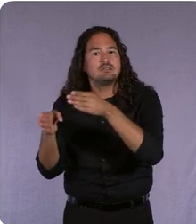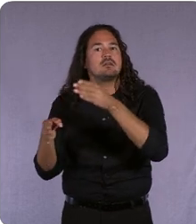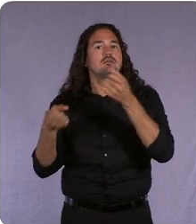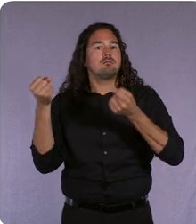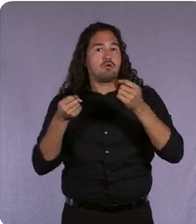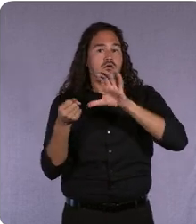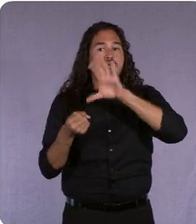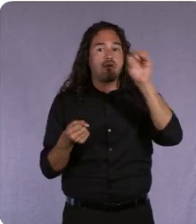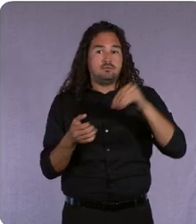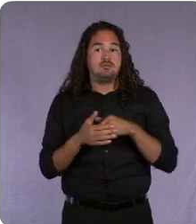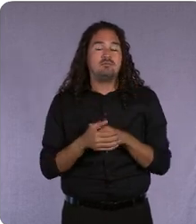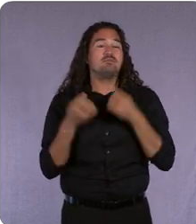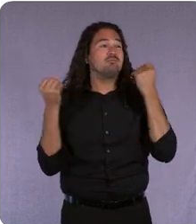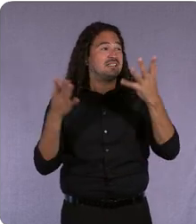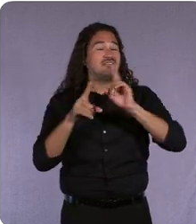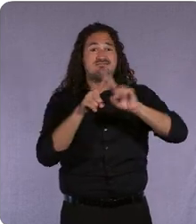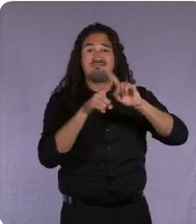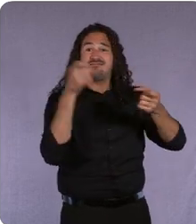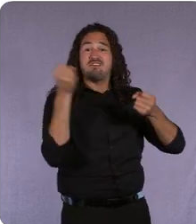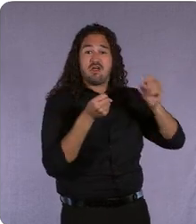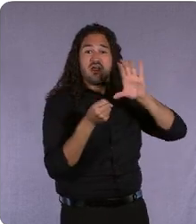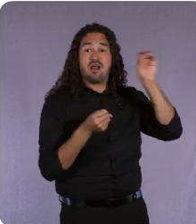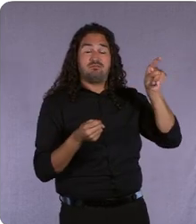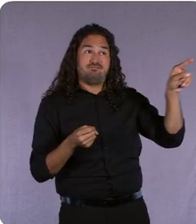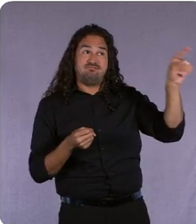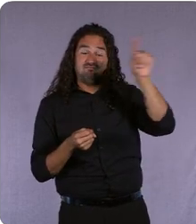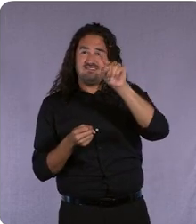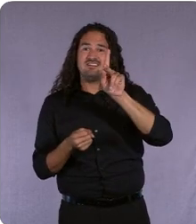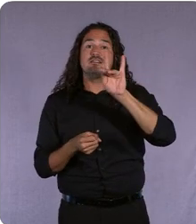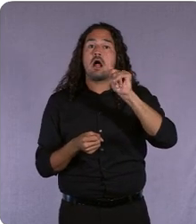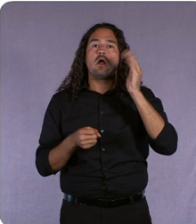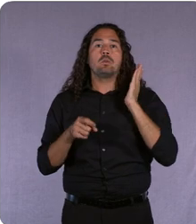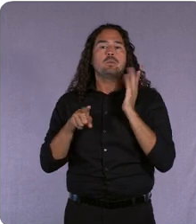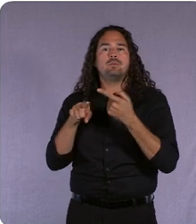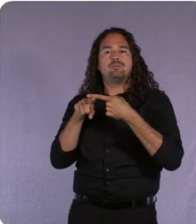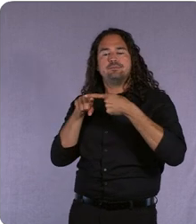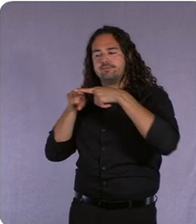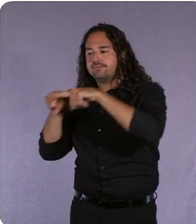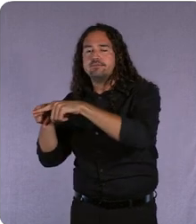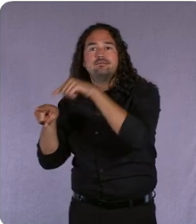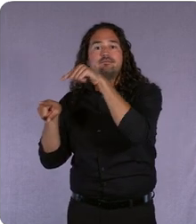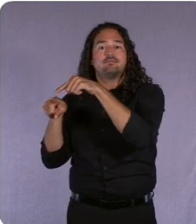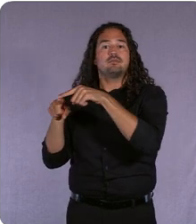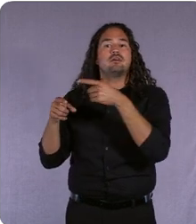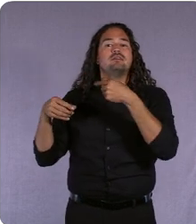Like many automakers, Kia used to see dealers as their customers, and they had limited interactions